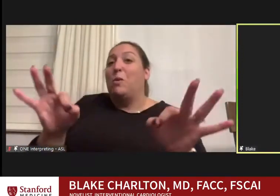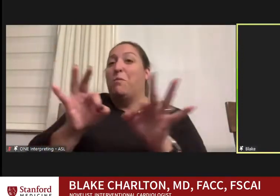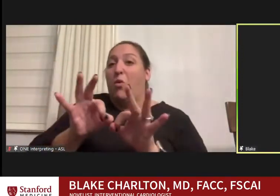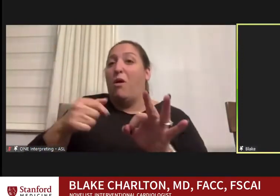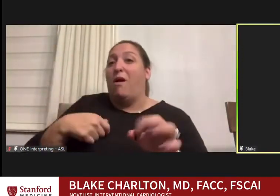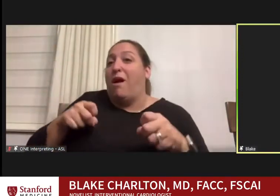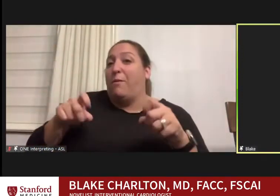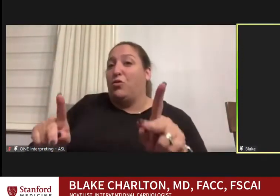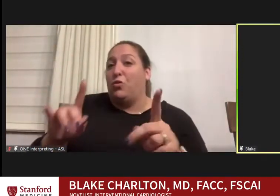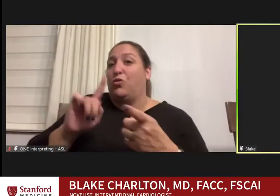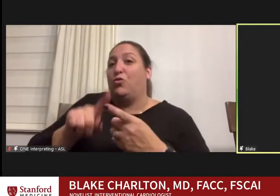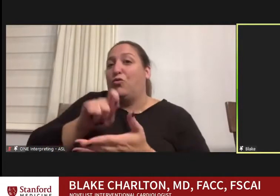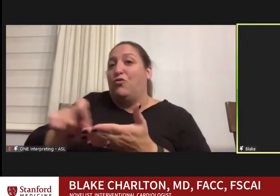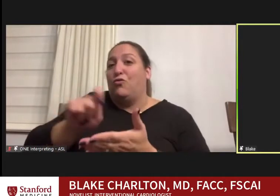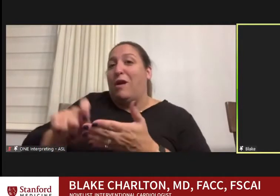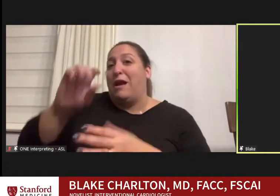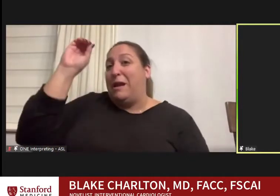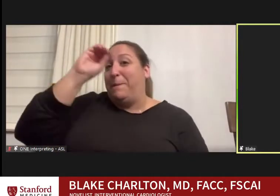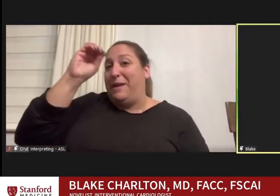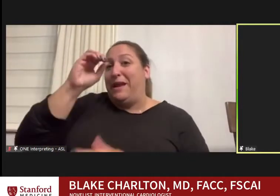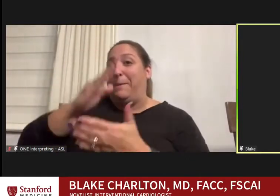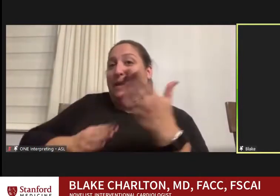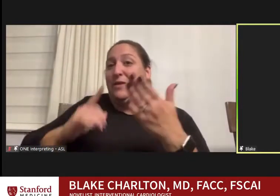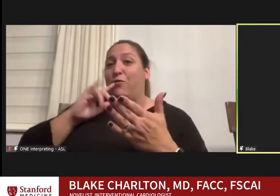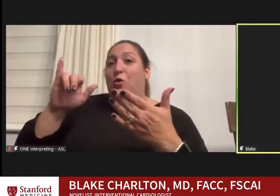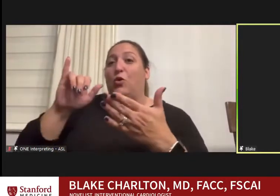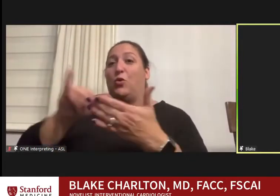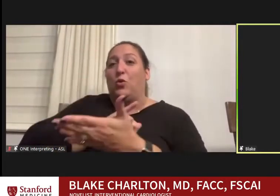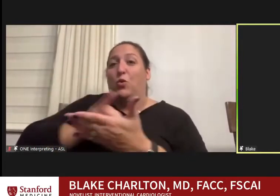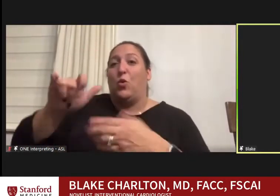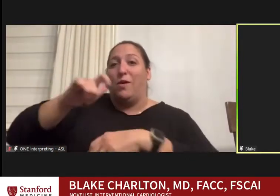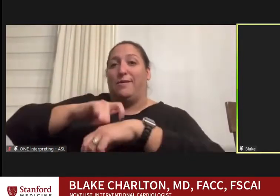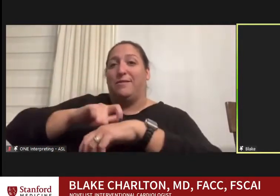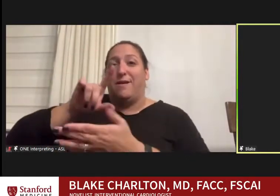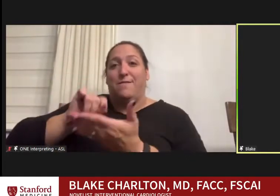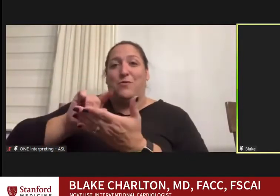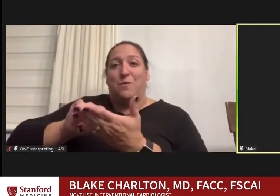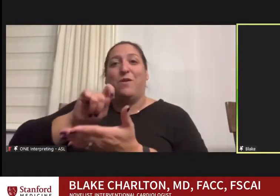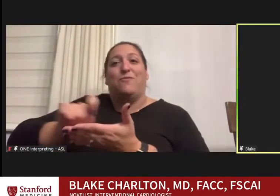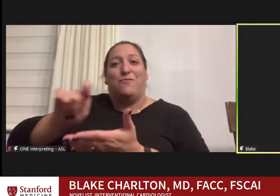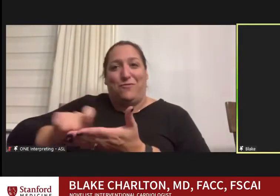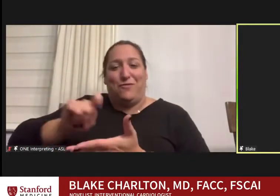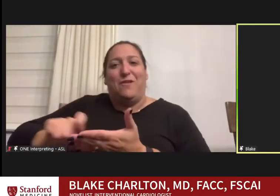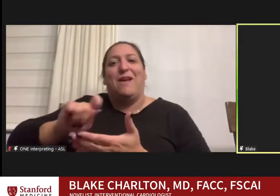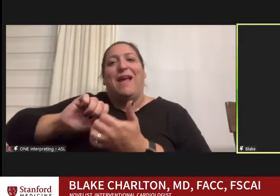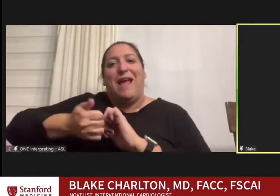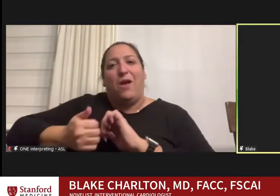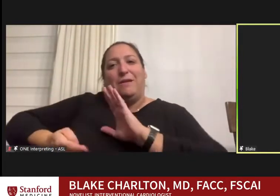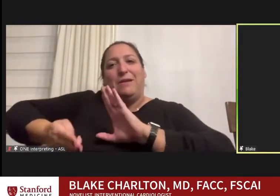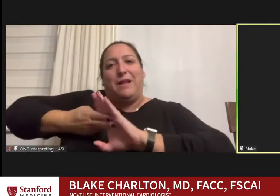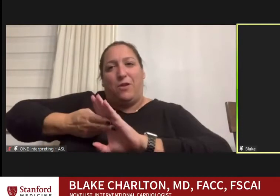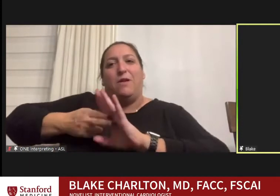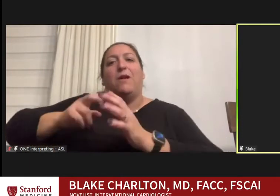to write an opinion piece for the New York Times about how the diagnosis of dyslexia, in particular